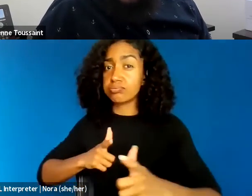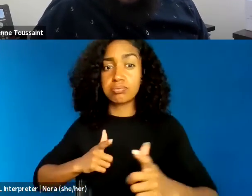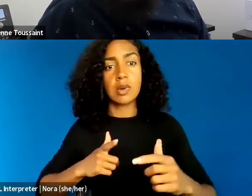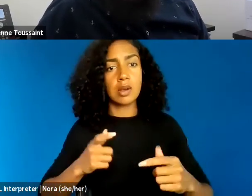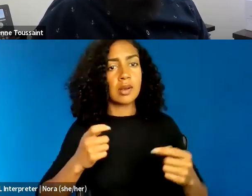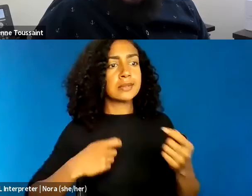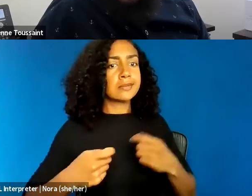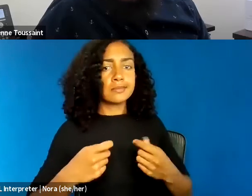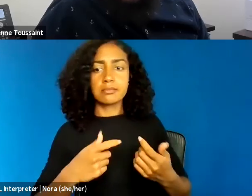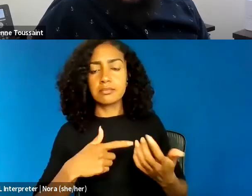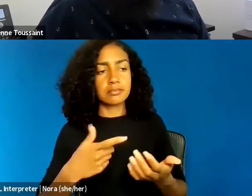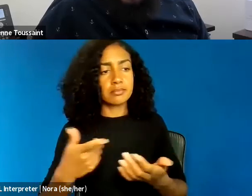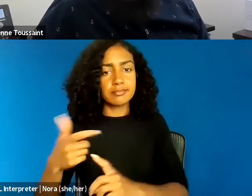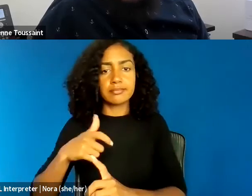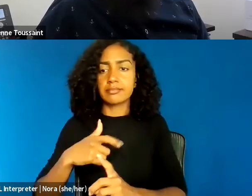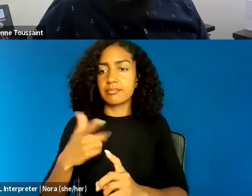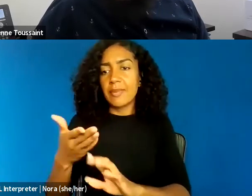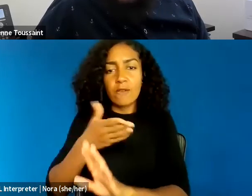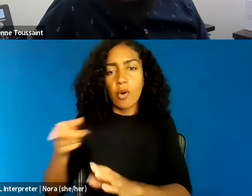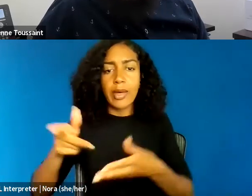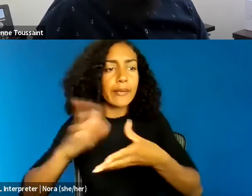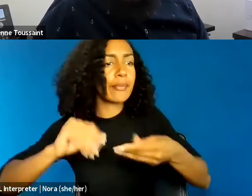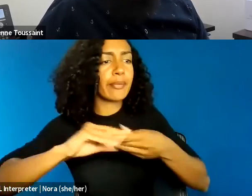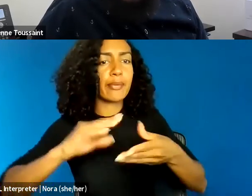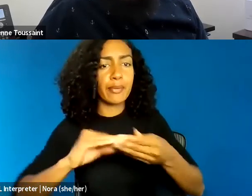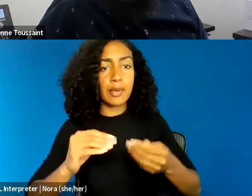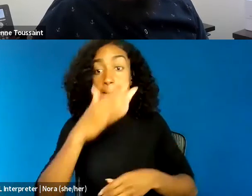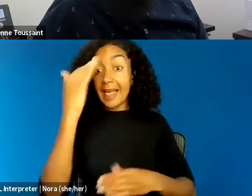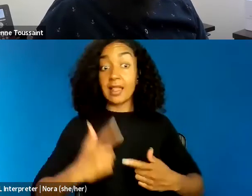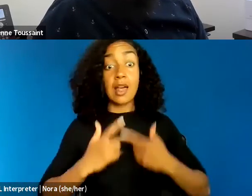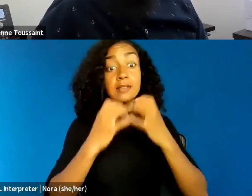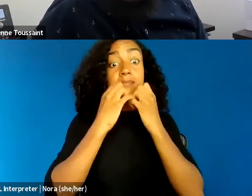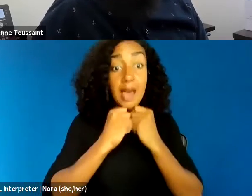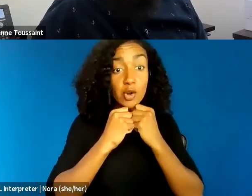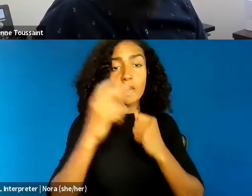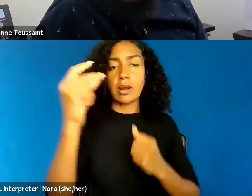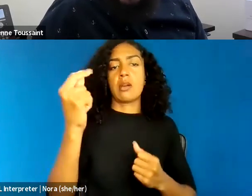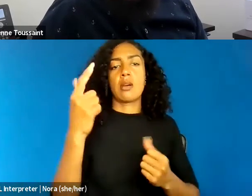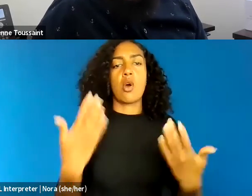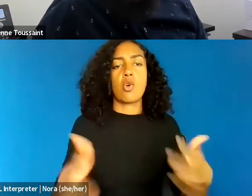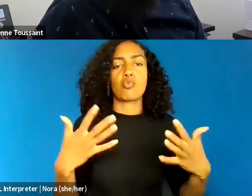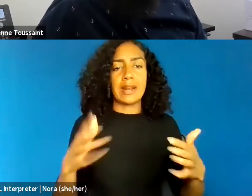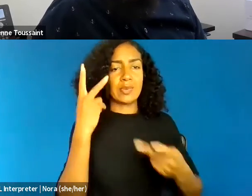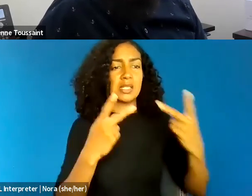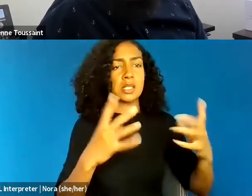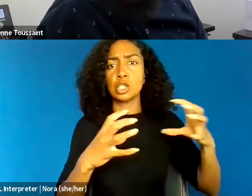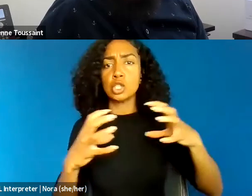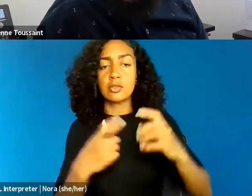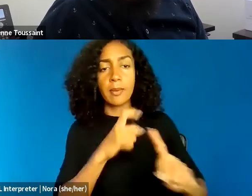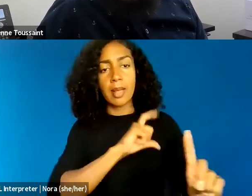The very utterance of the phrase "Black lives matter" tends to incite imminent violence and unbridled rage from police in the city streets across America,